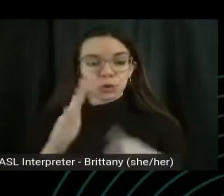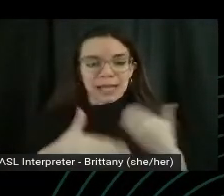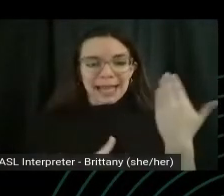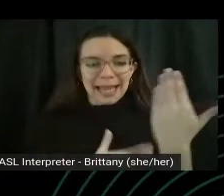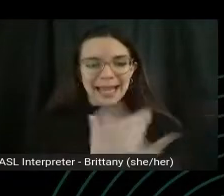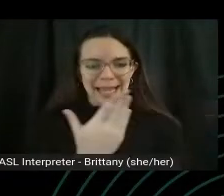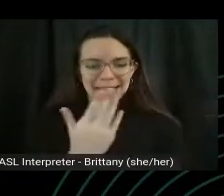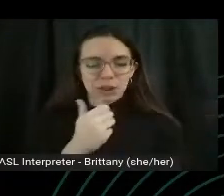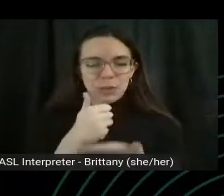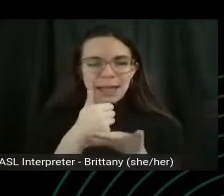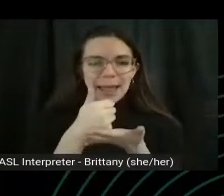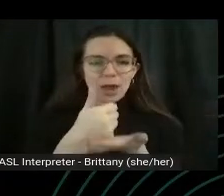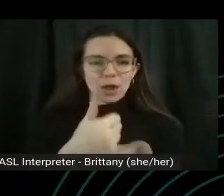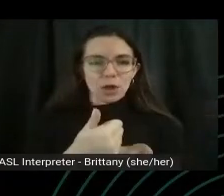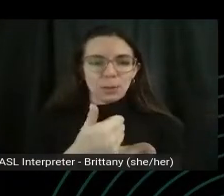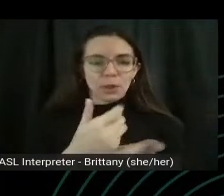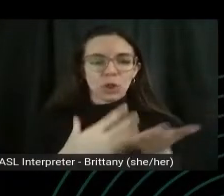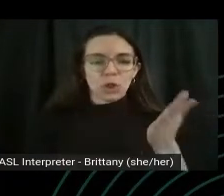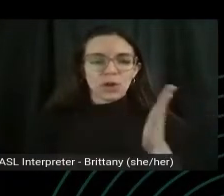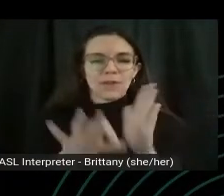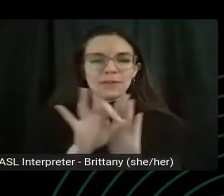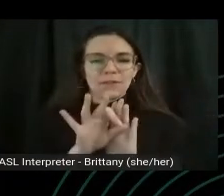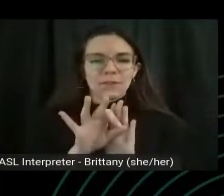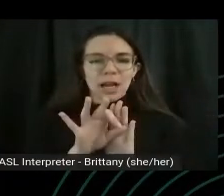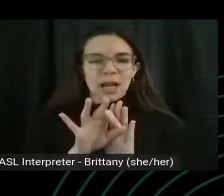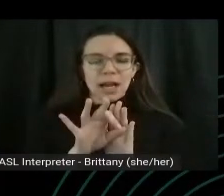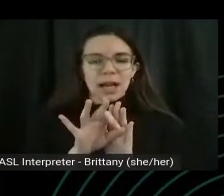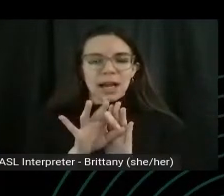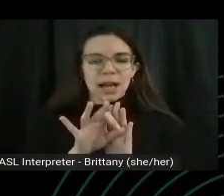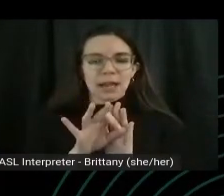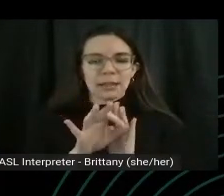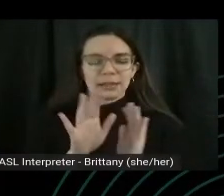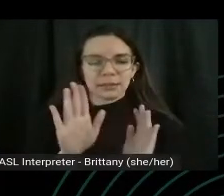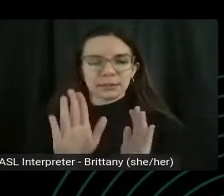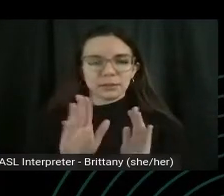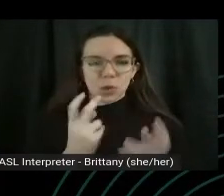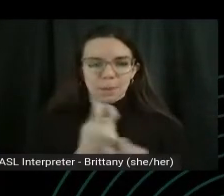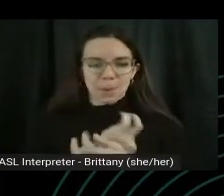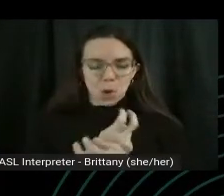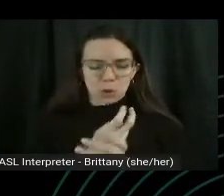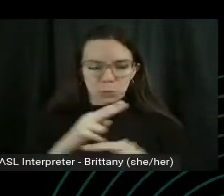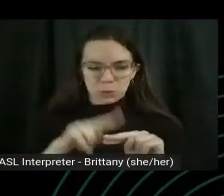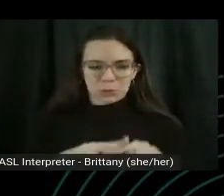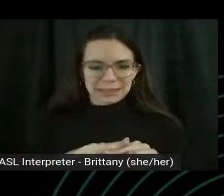You find your sis Bones. The same way. We had three points of our feet into the ground.